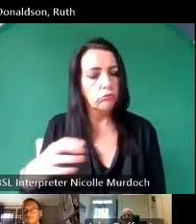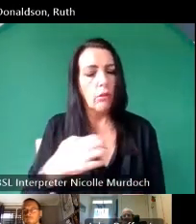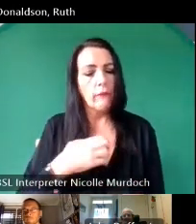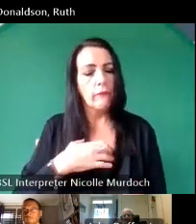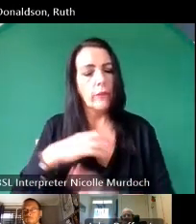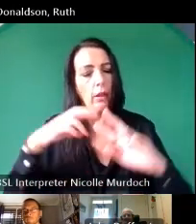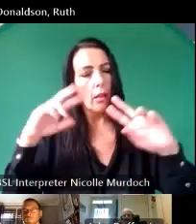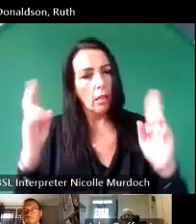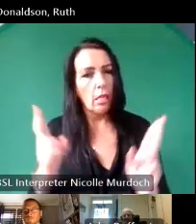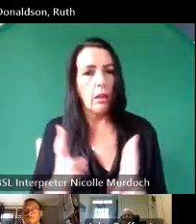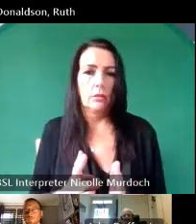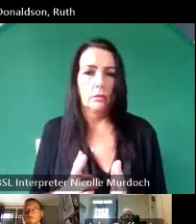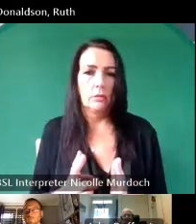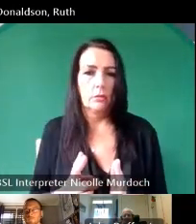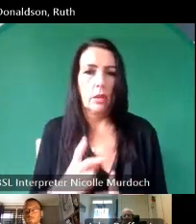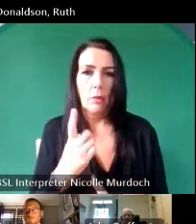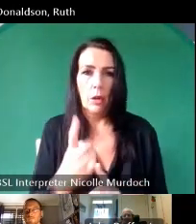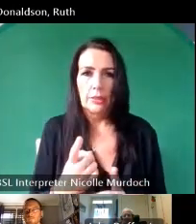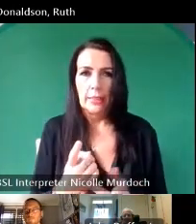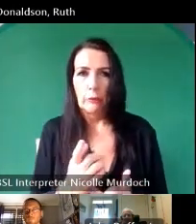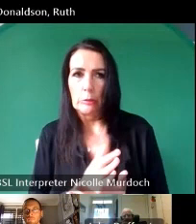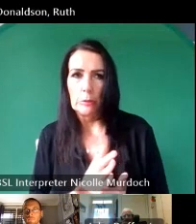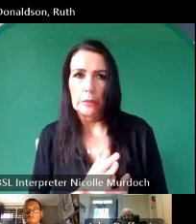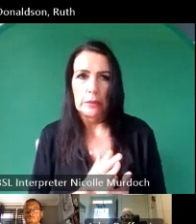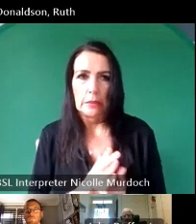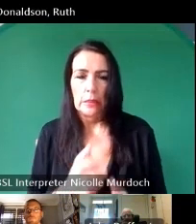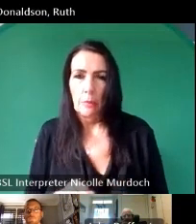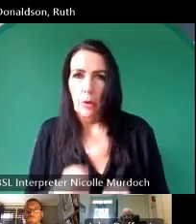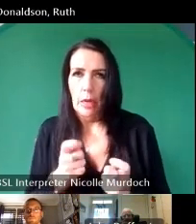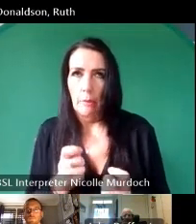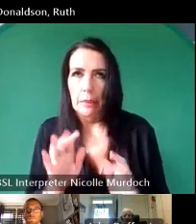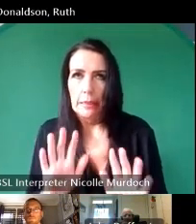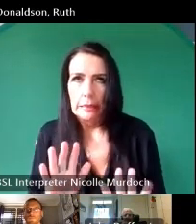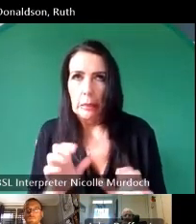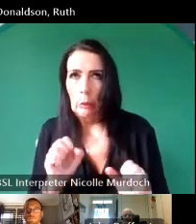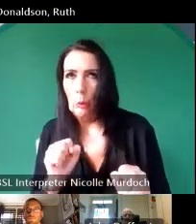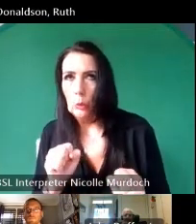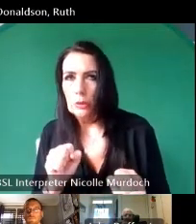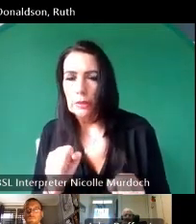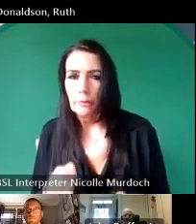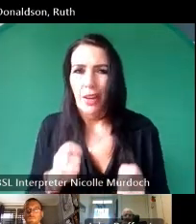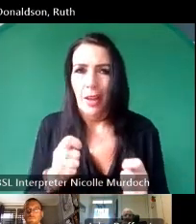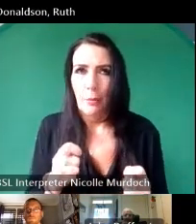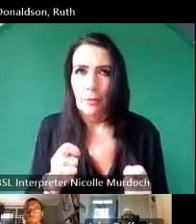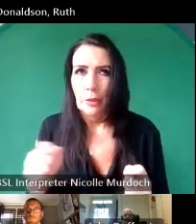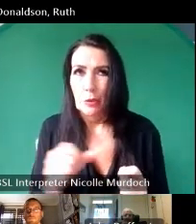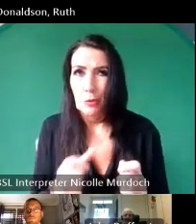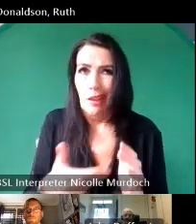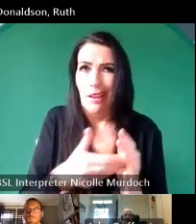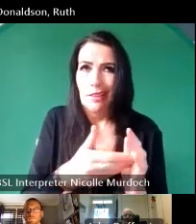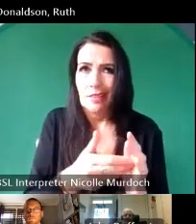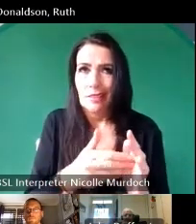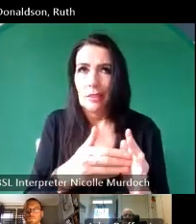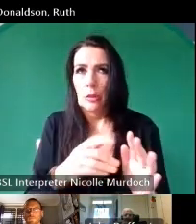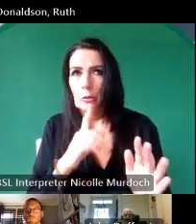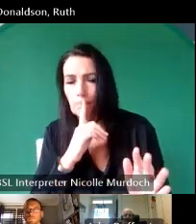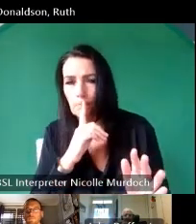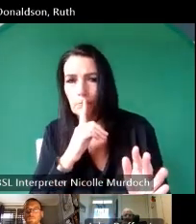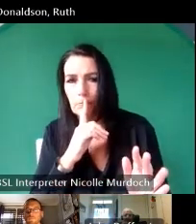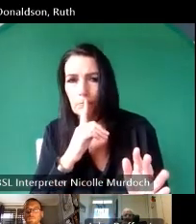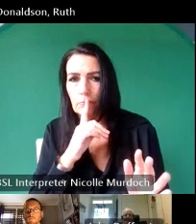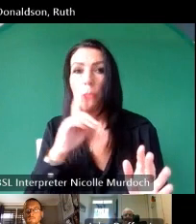very unsure a lot of pauses a lot of unsure what has worth and then the interviewer guides her by